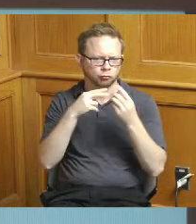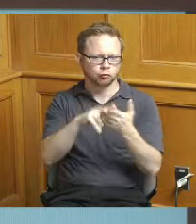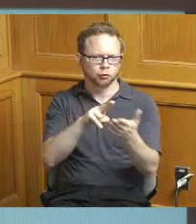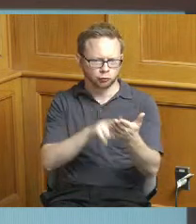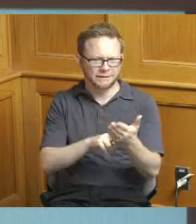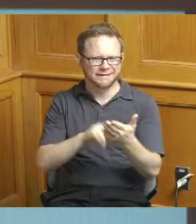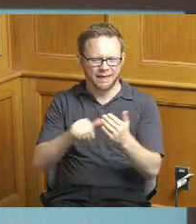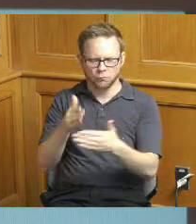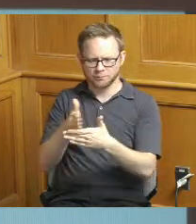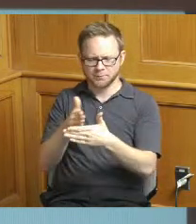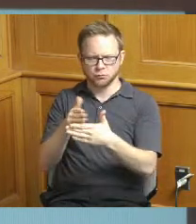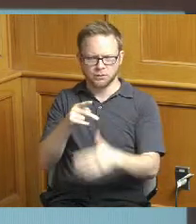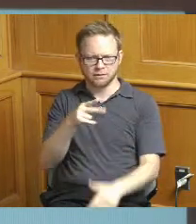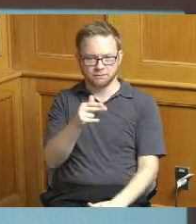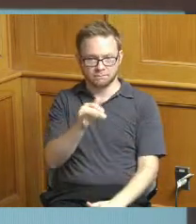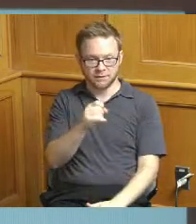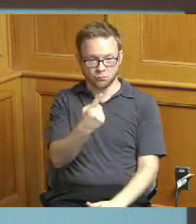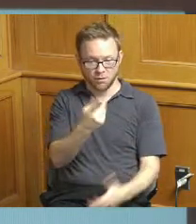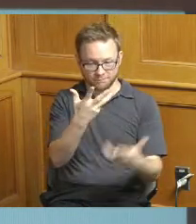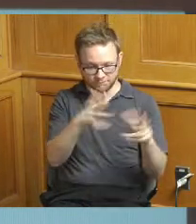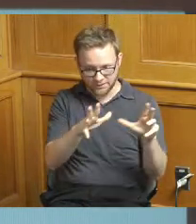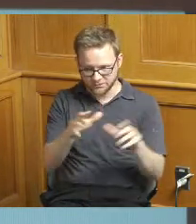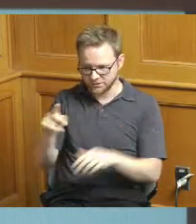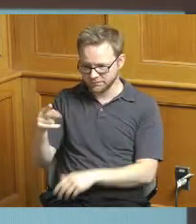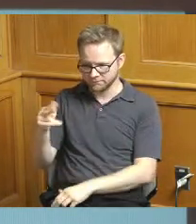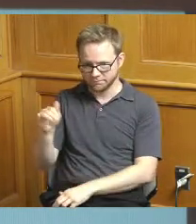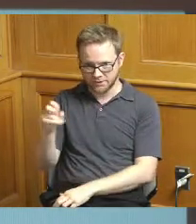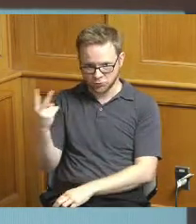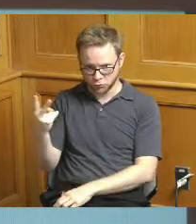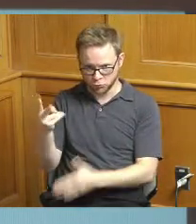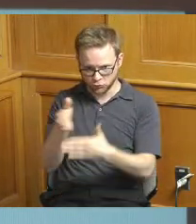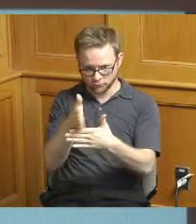the reason those projects have been a challenge just from a schedule standpoint